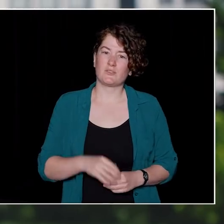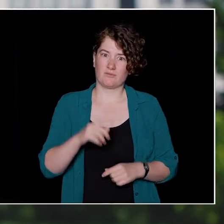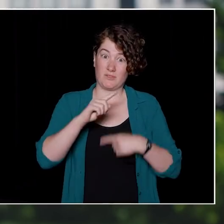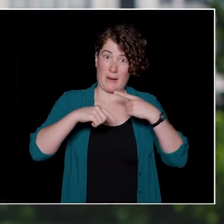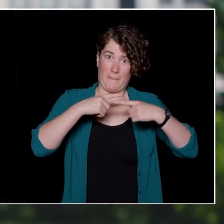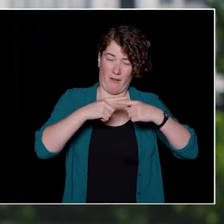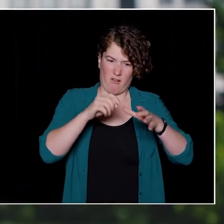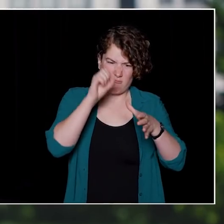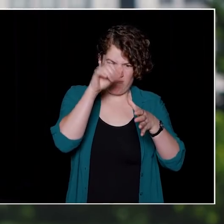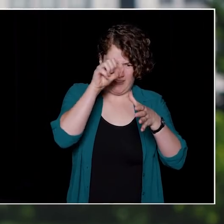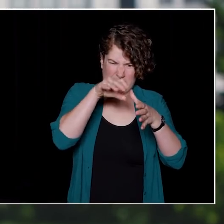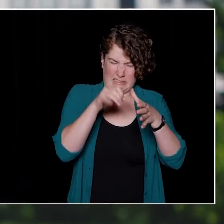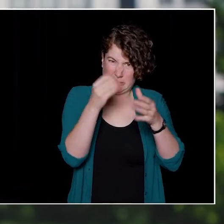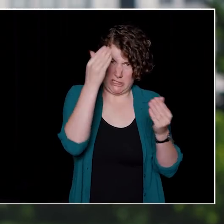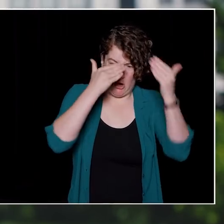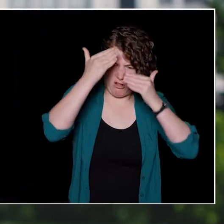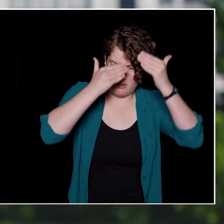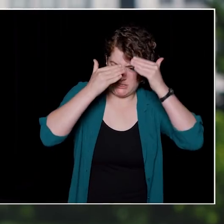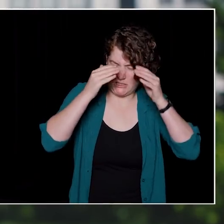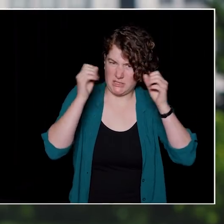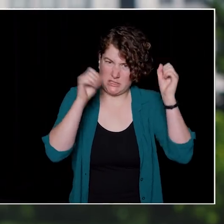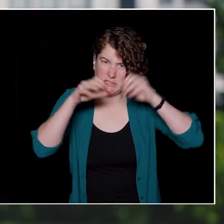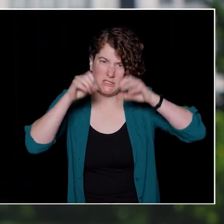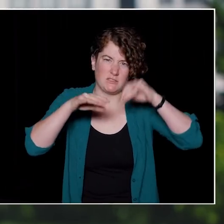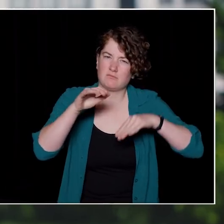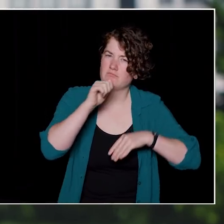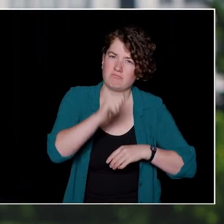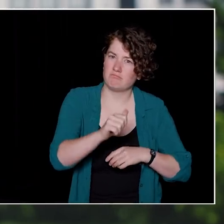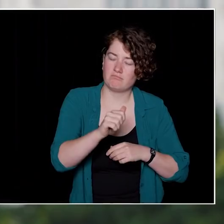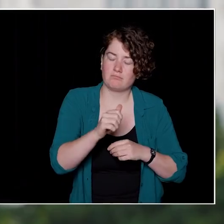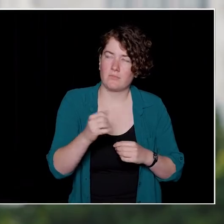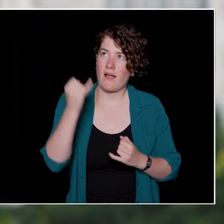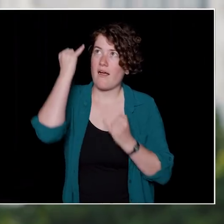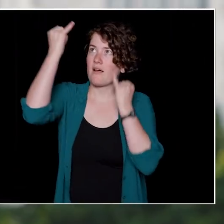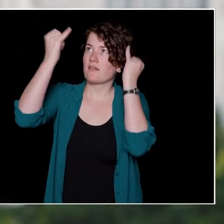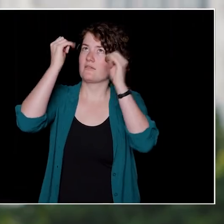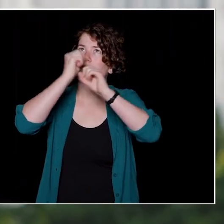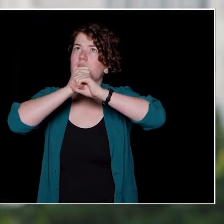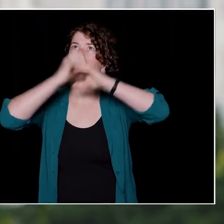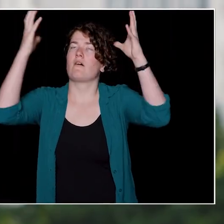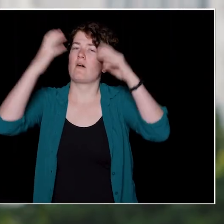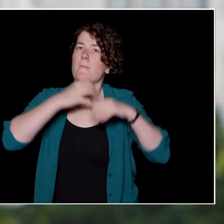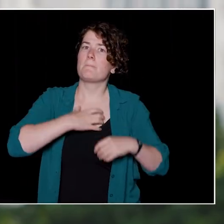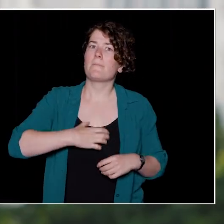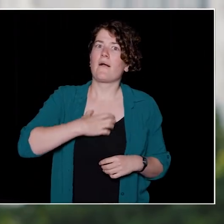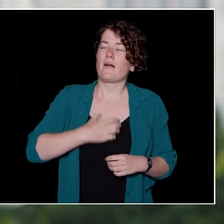It's really about finding new perspectives, being turned on by ideas, taking on new passions at the university.